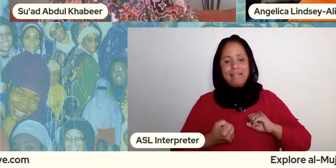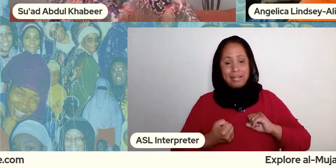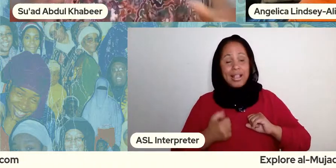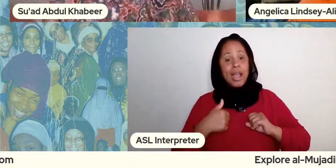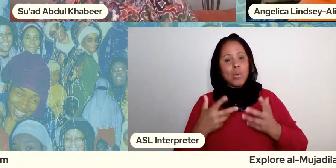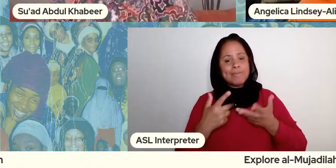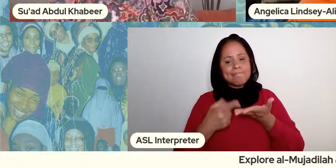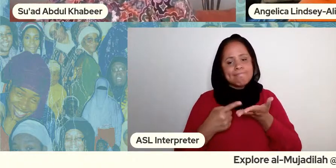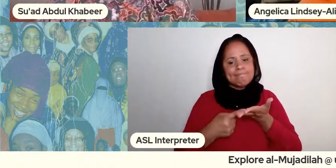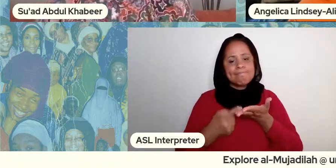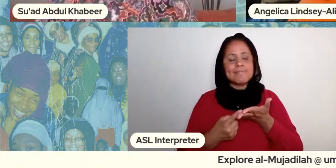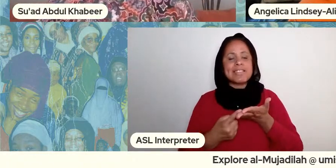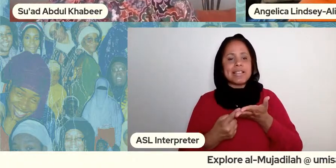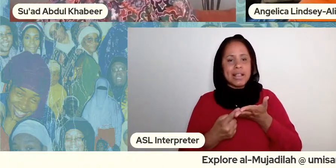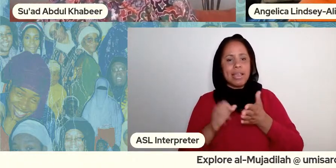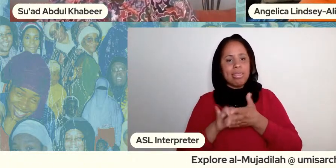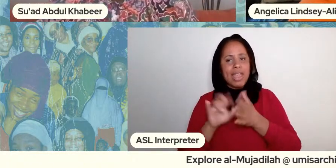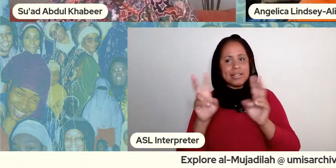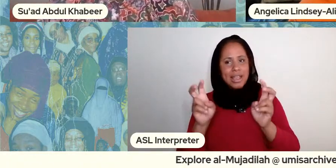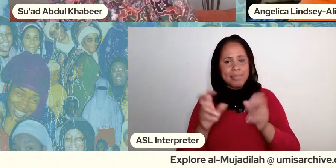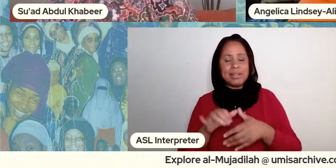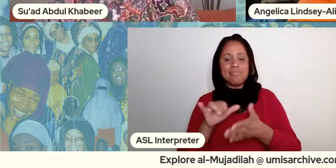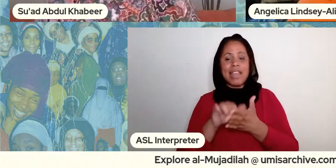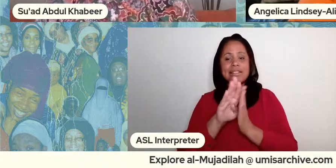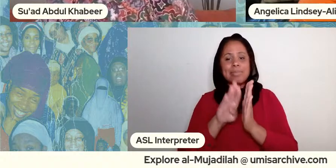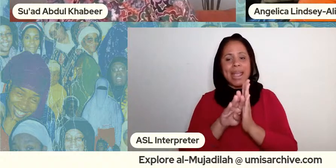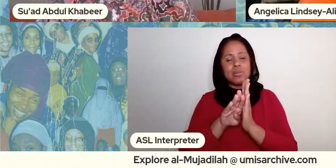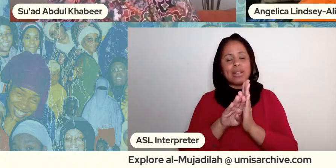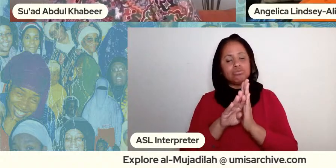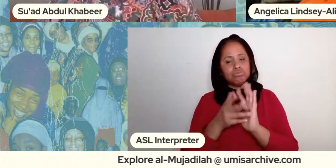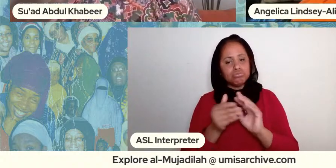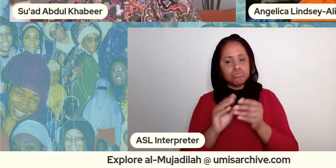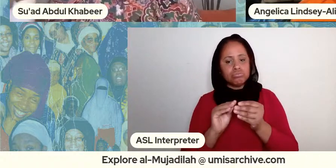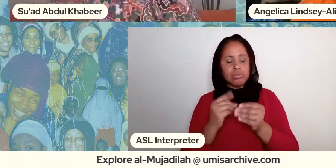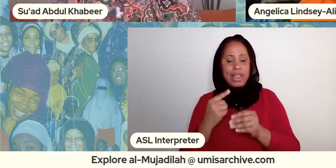so that's kind of sort of the background on how we got to edula we're going to play